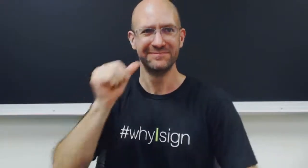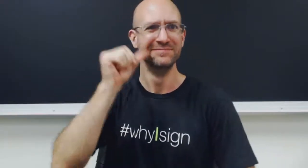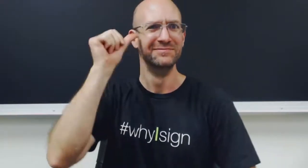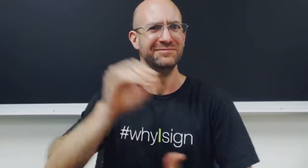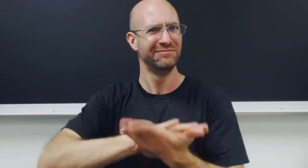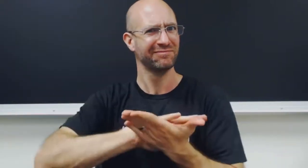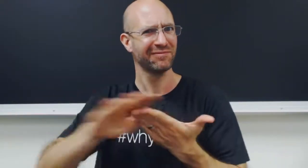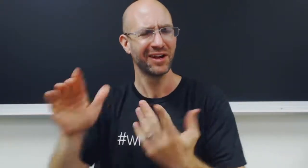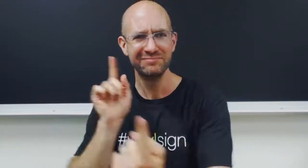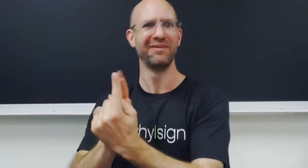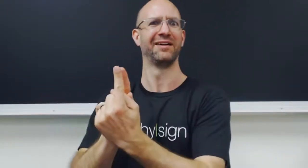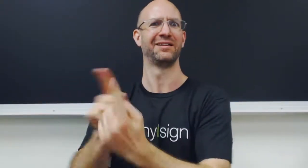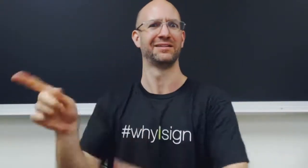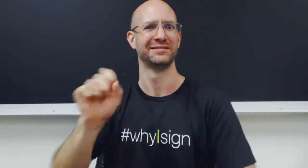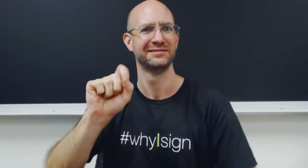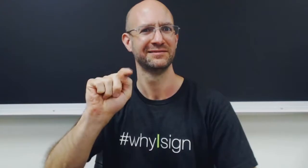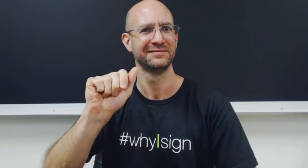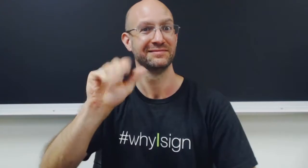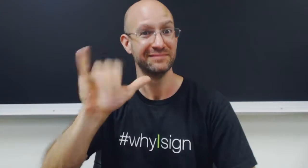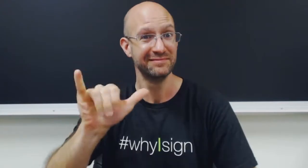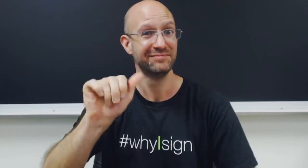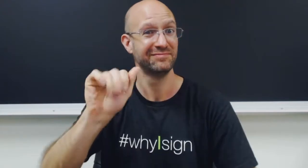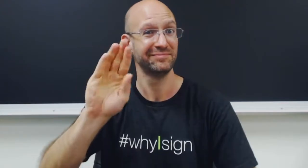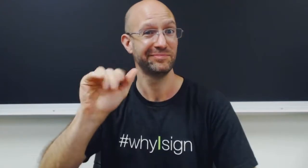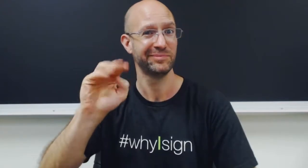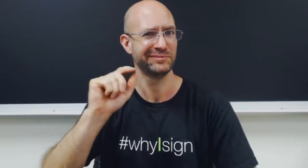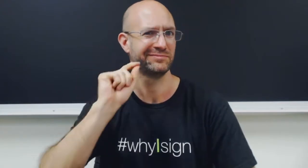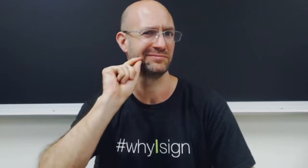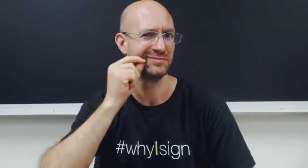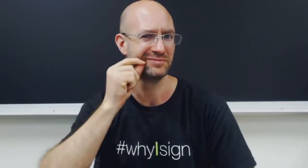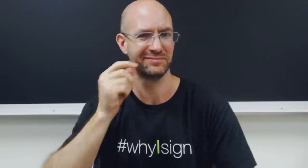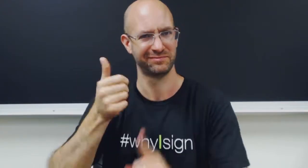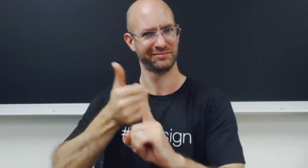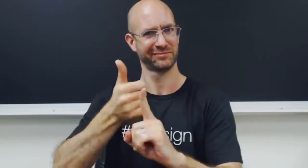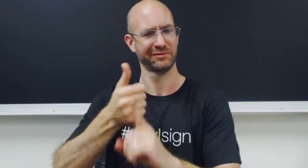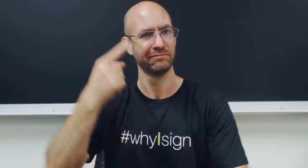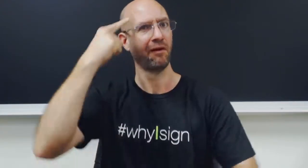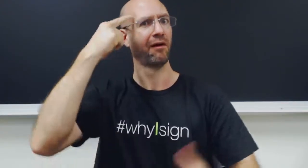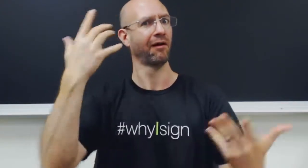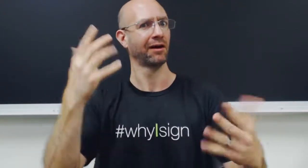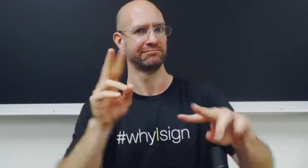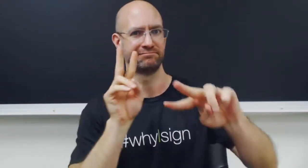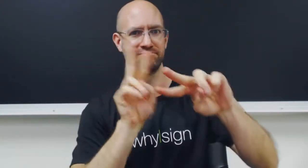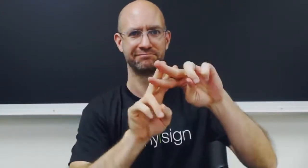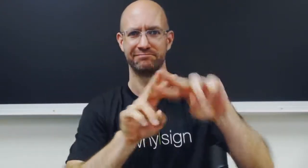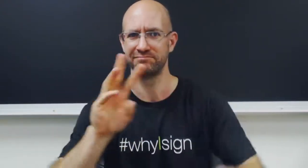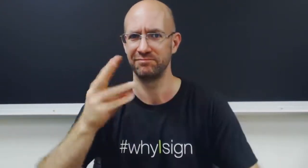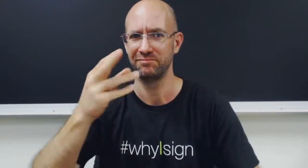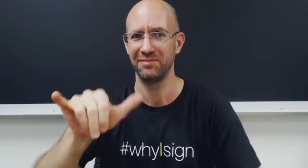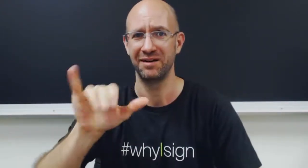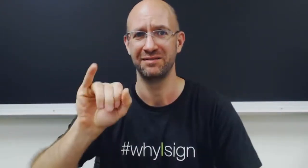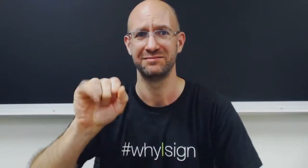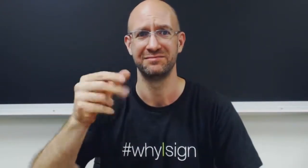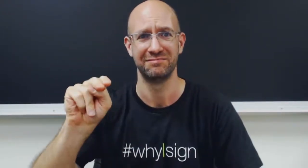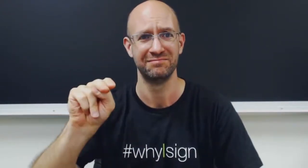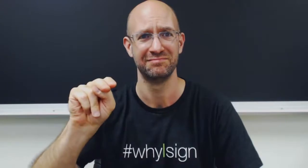Yesterday, it was nice meeting Stacy Abrams (sign name) the person who came up with the idea for the hashtag #whyIsign